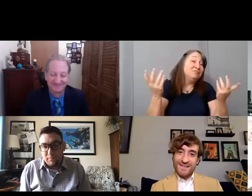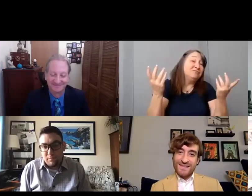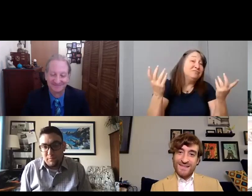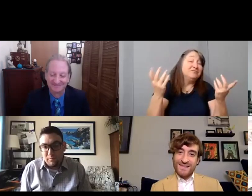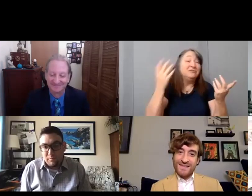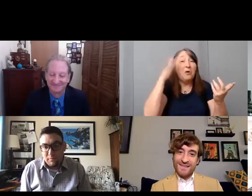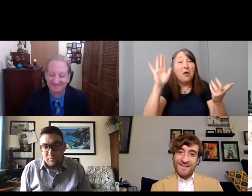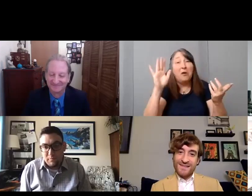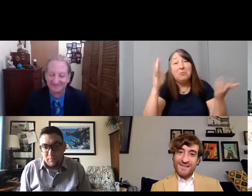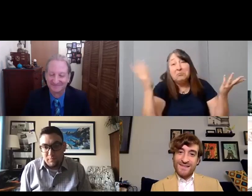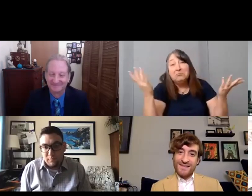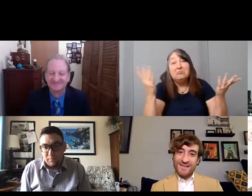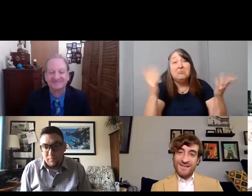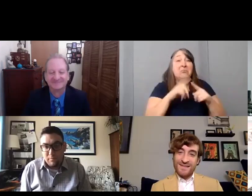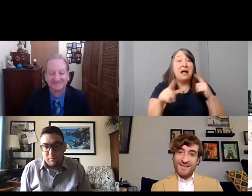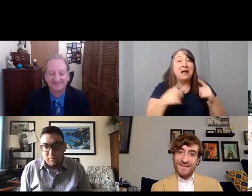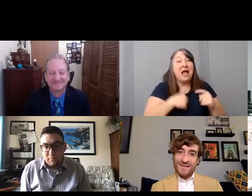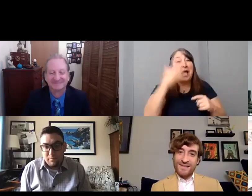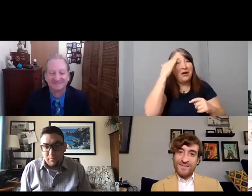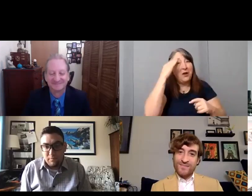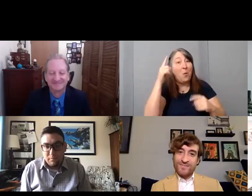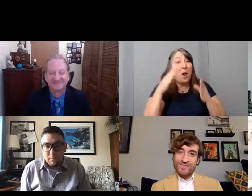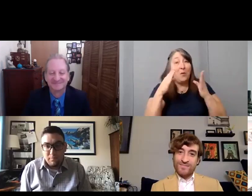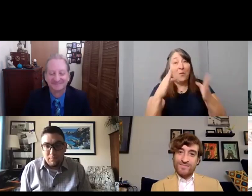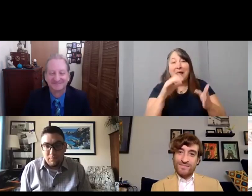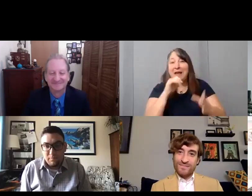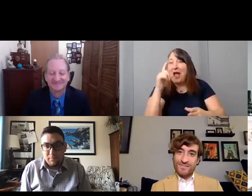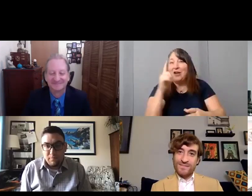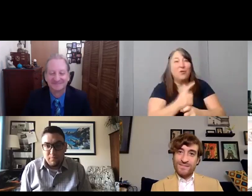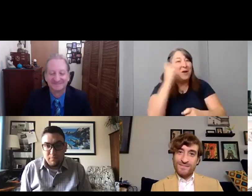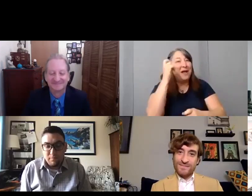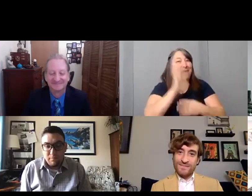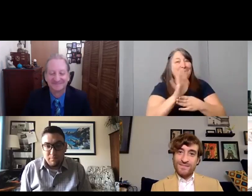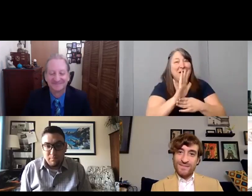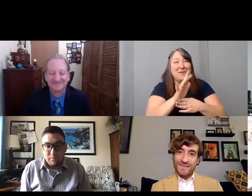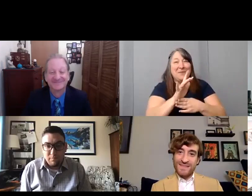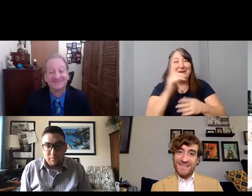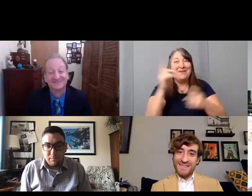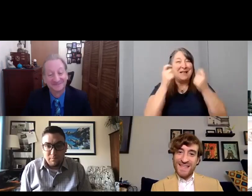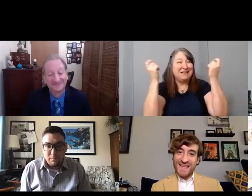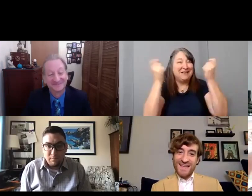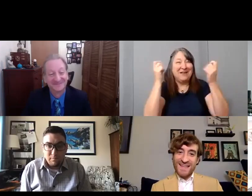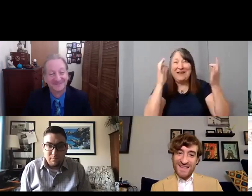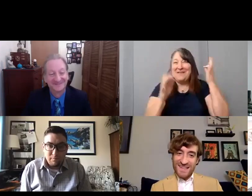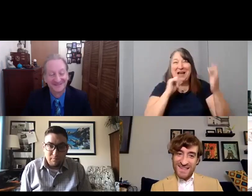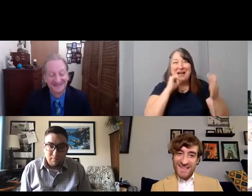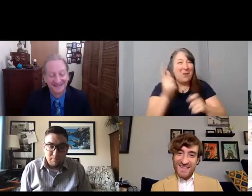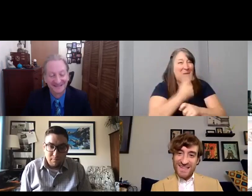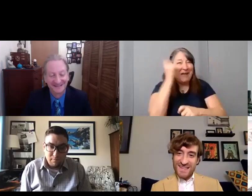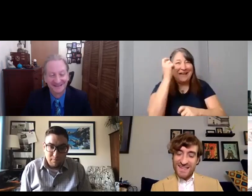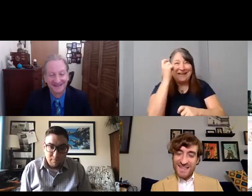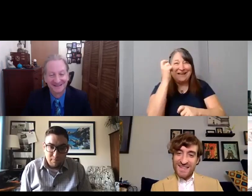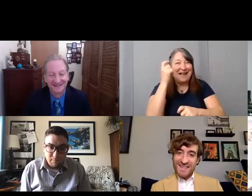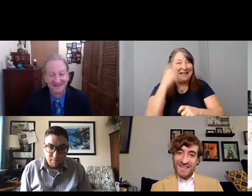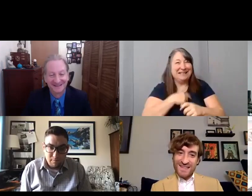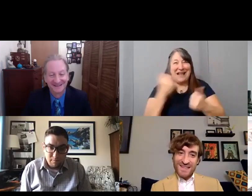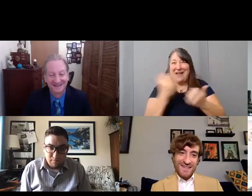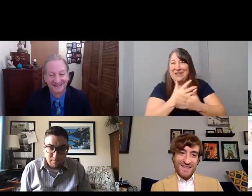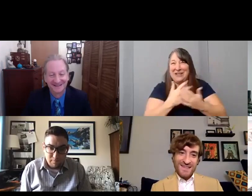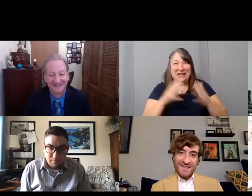I'll know one way not to win a film festival if I don't win. I just like put it all out there and I just had a lot of fun.